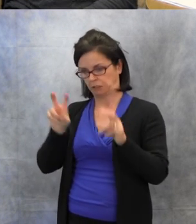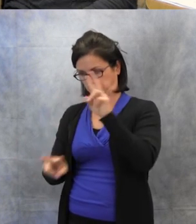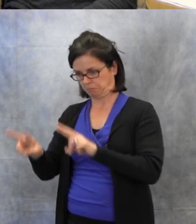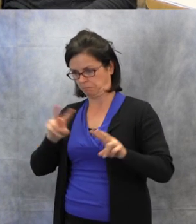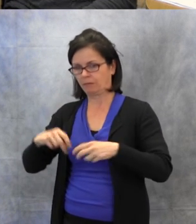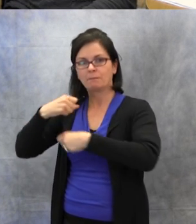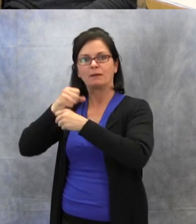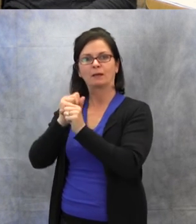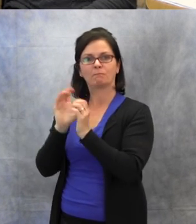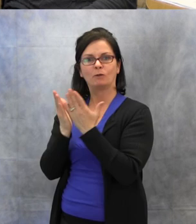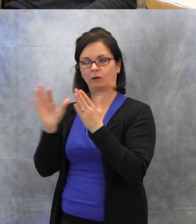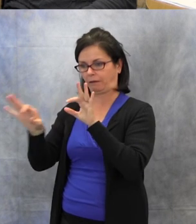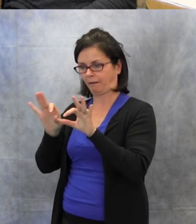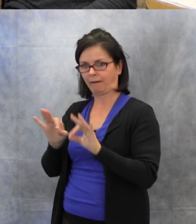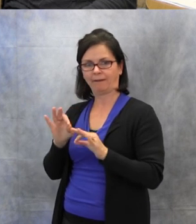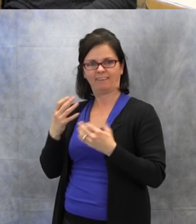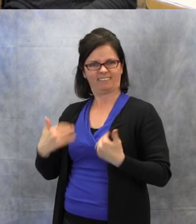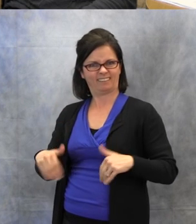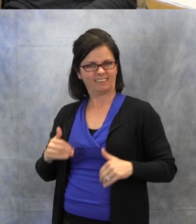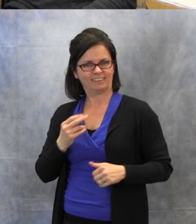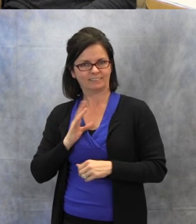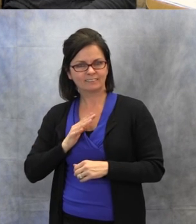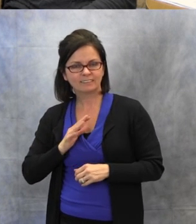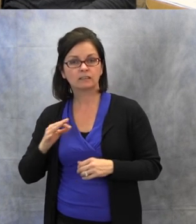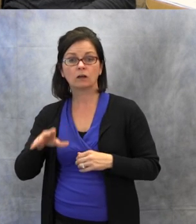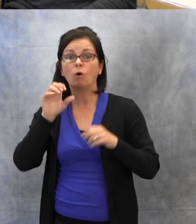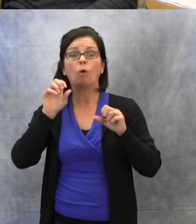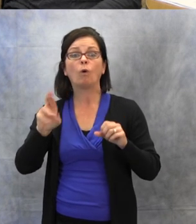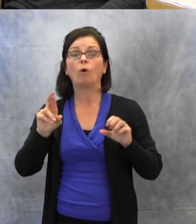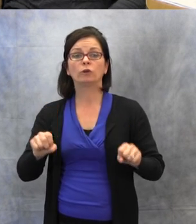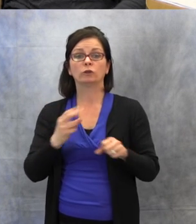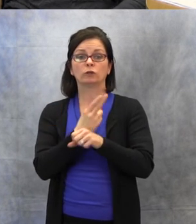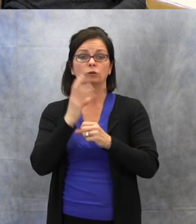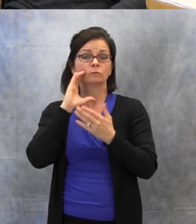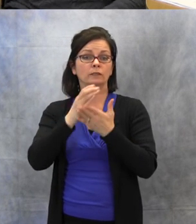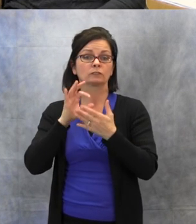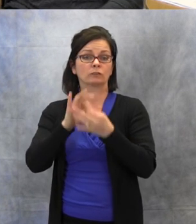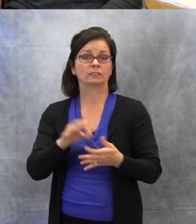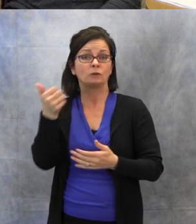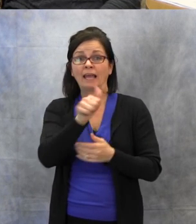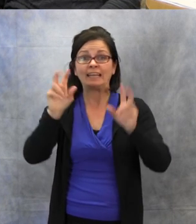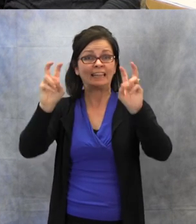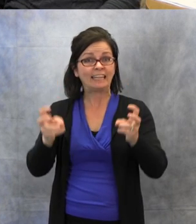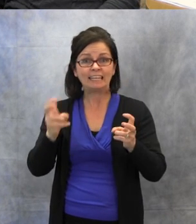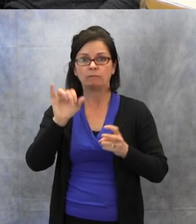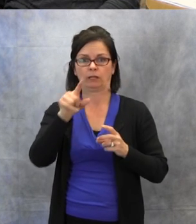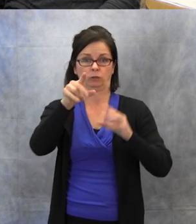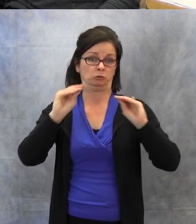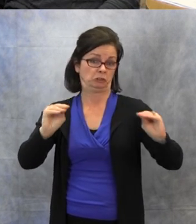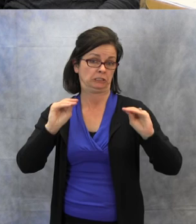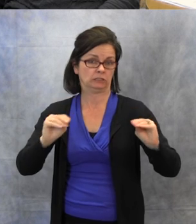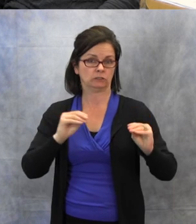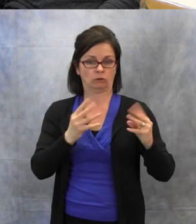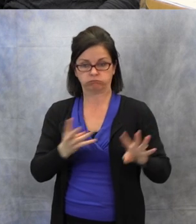and then they could create a book and do some reading and writing with it. With some of the older students, I use